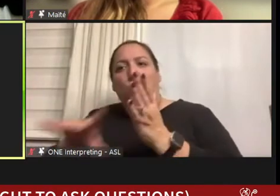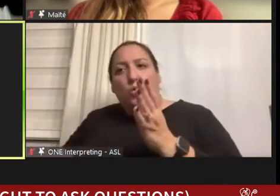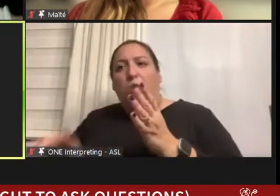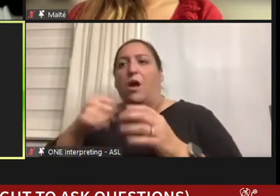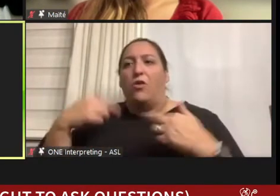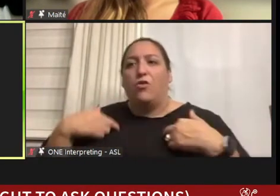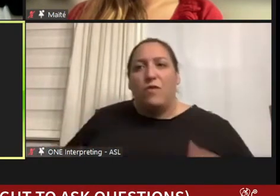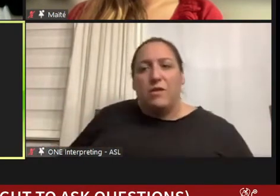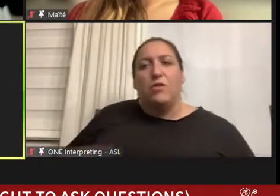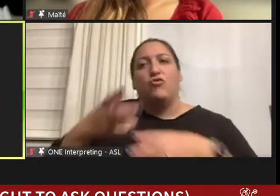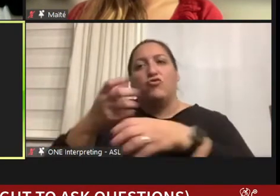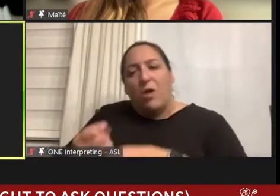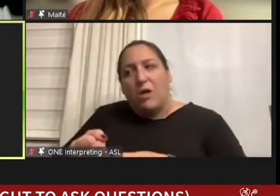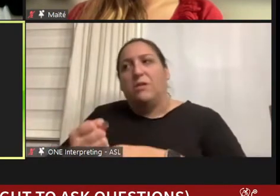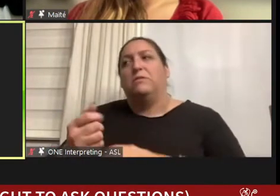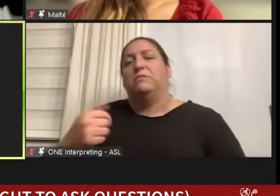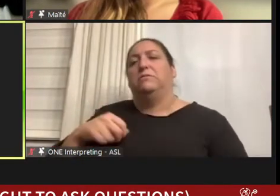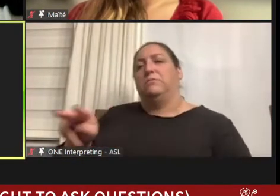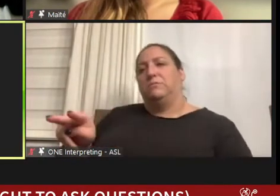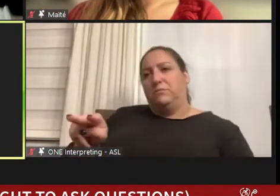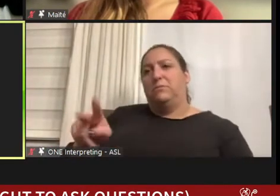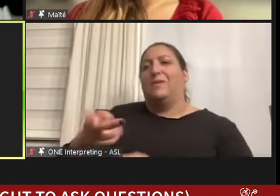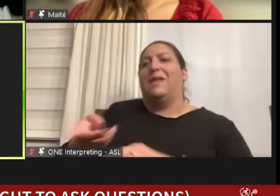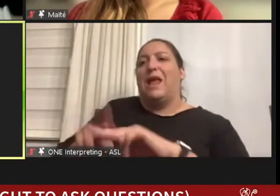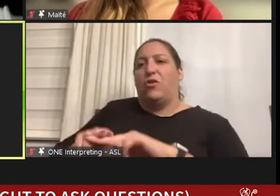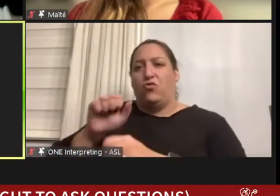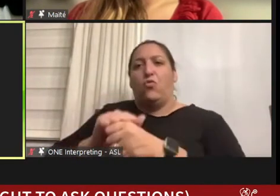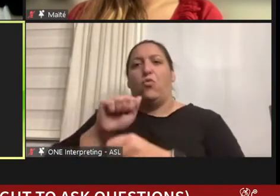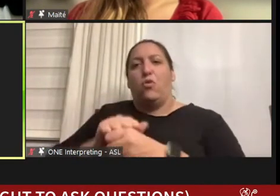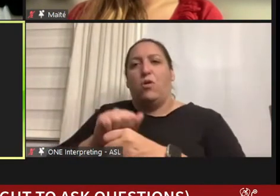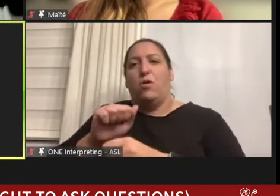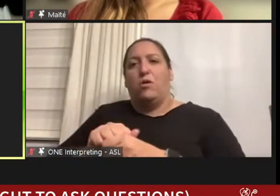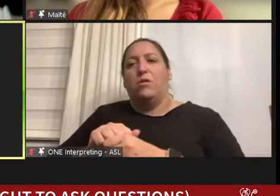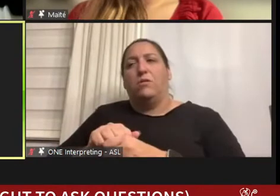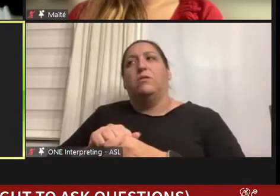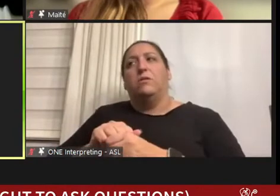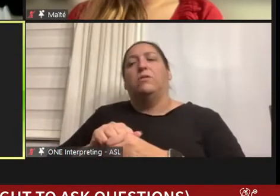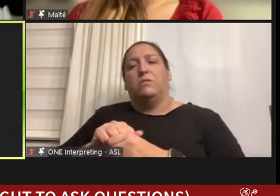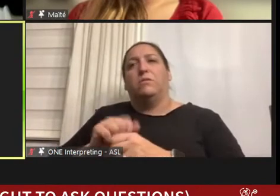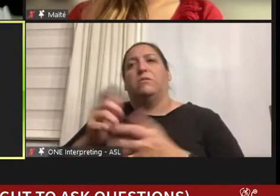And so I think that the extra work has a layer on top of it,, because those of us